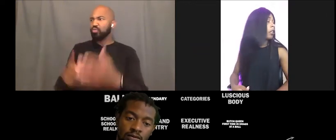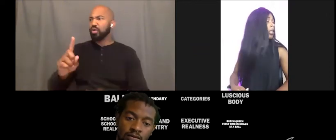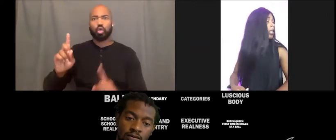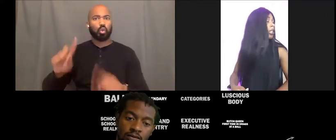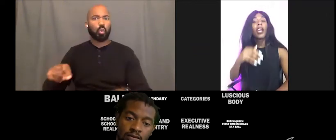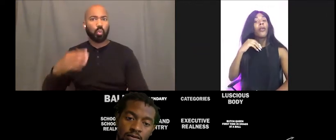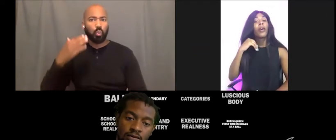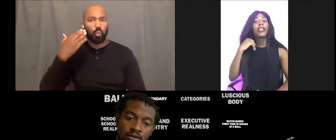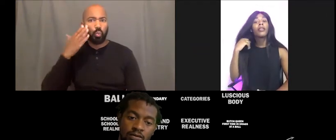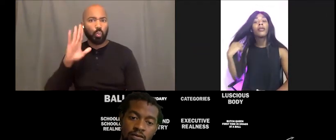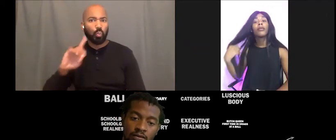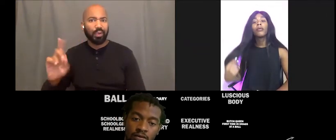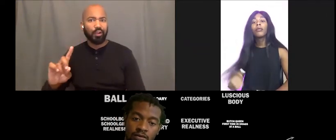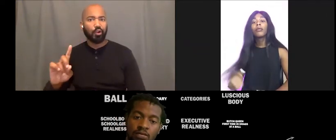you have to find a way to.